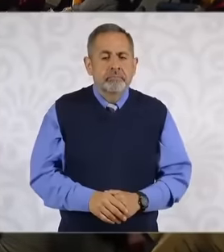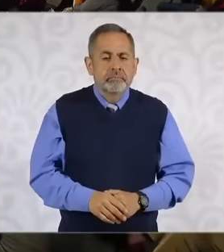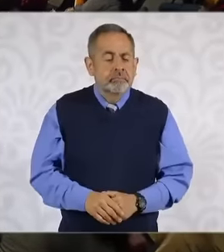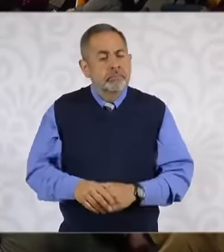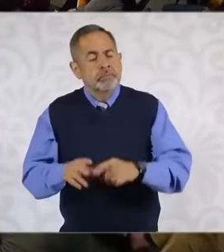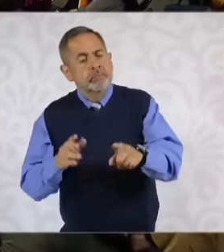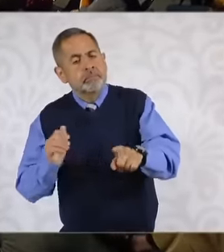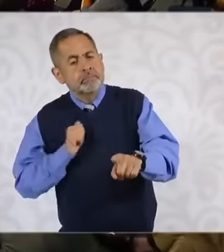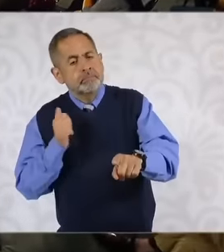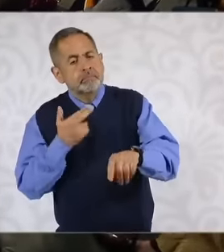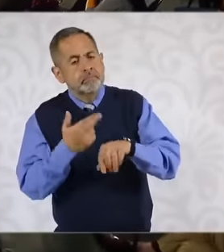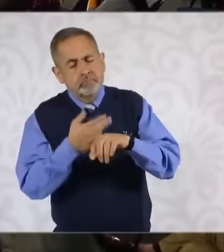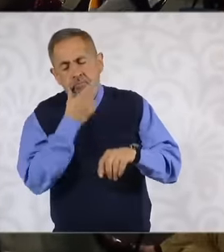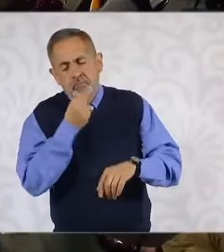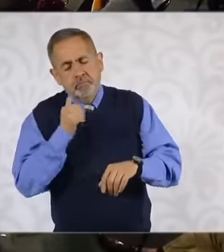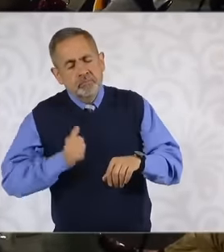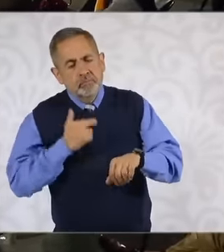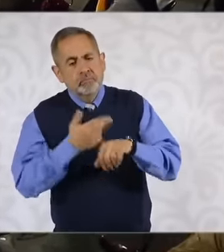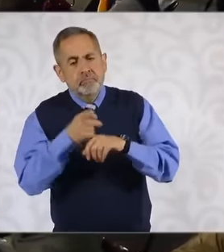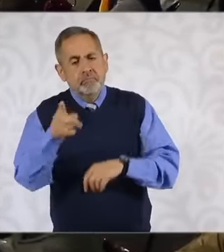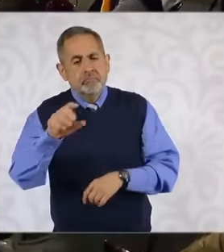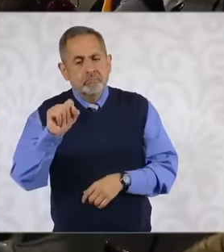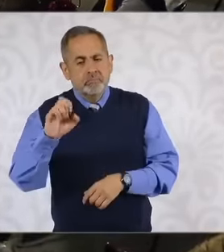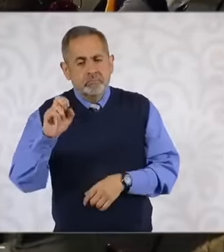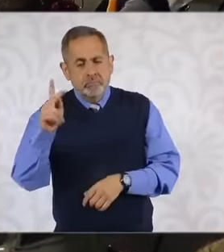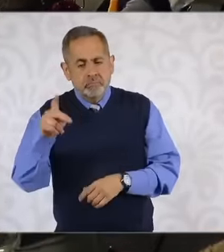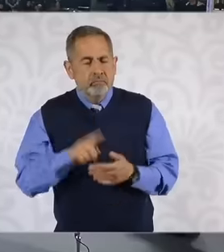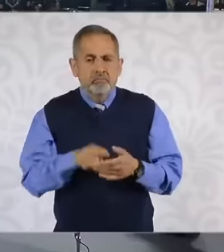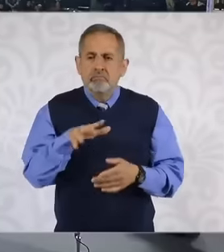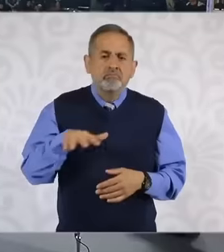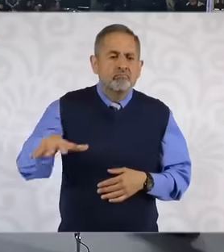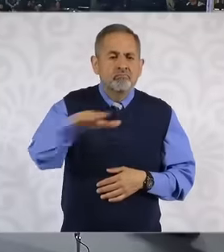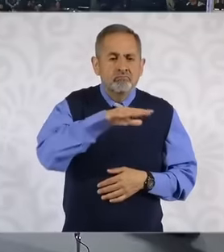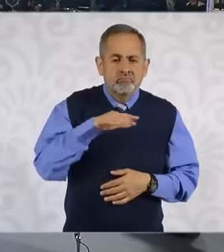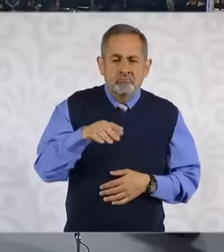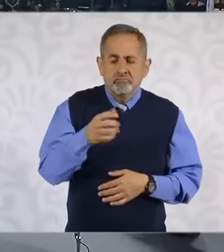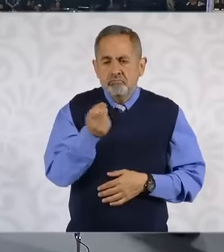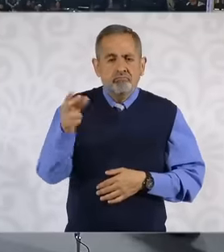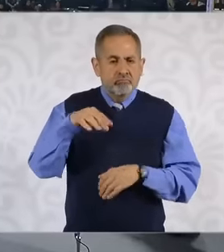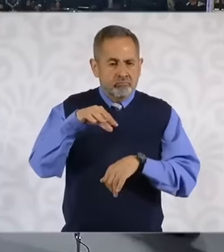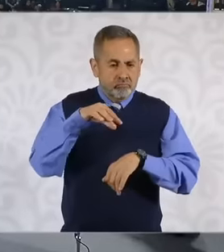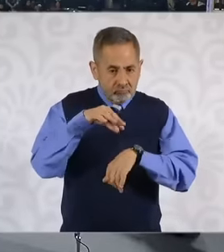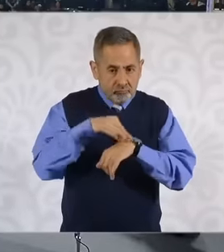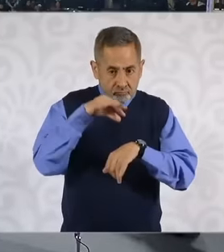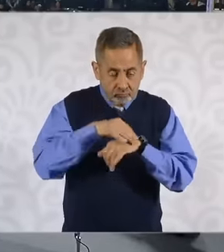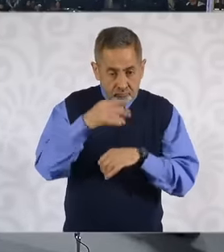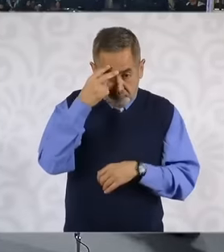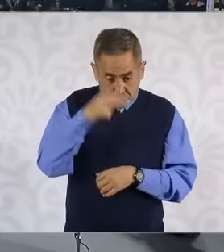, there are normally Mexican doctors who go to Cuba to specialize after